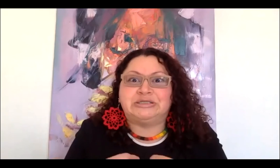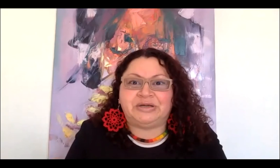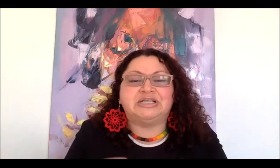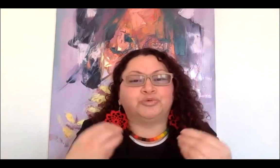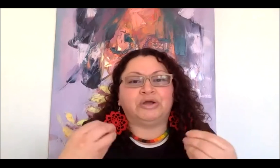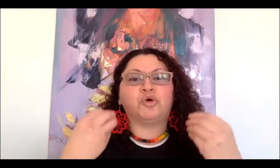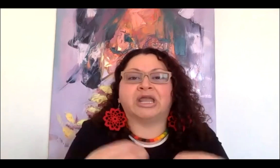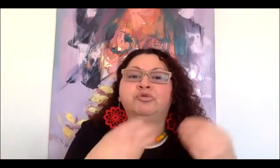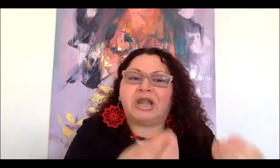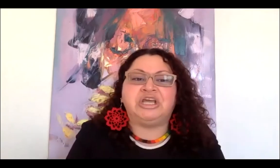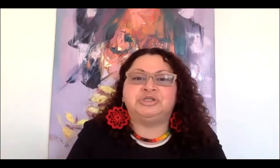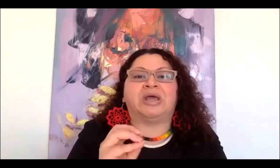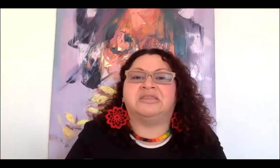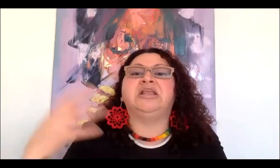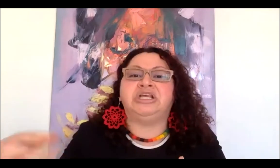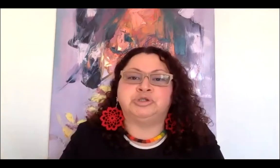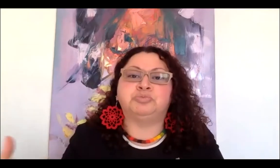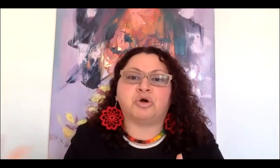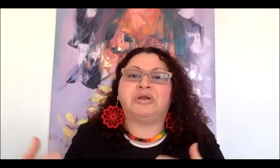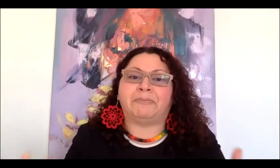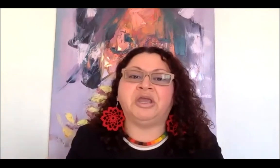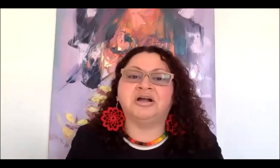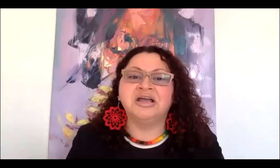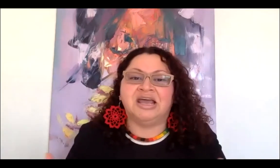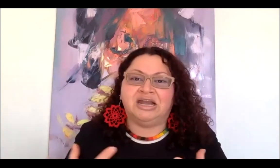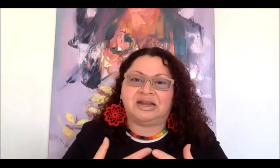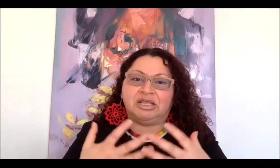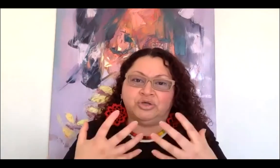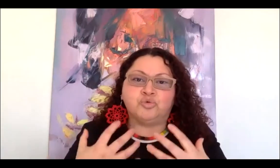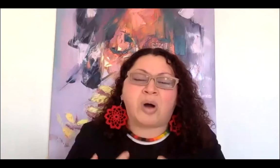experience, we work in one issue and then issues more will appear, and you